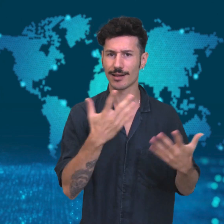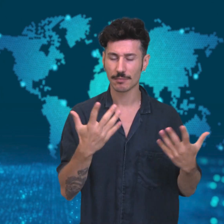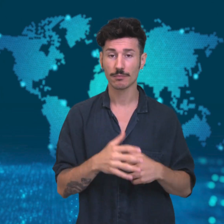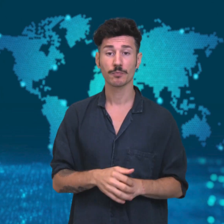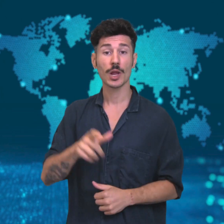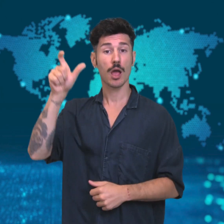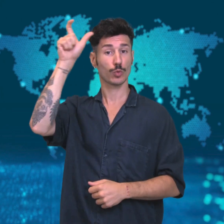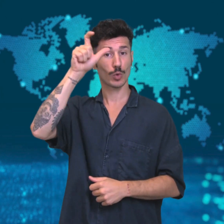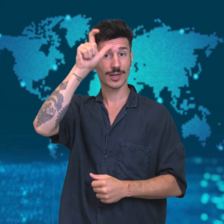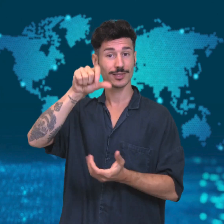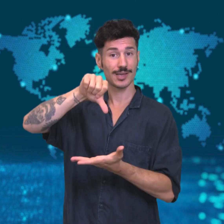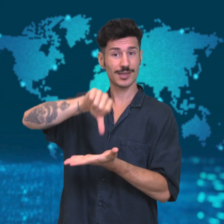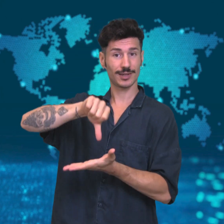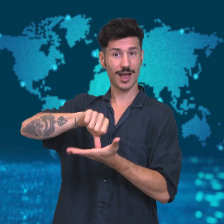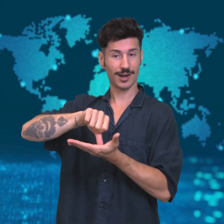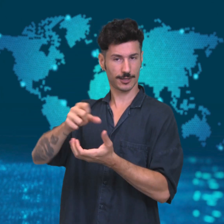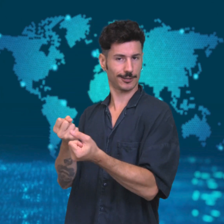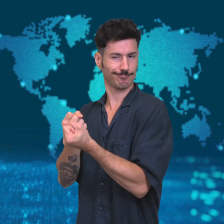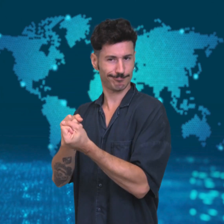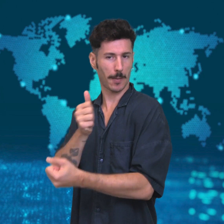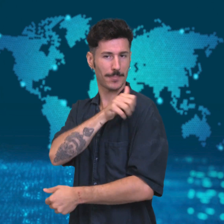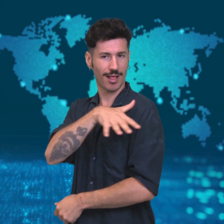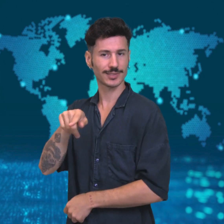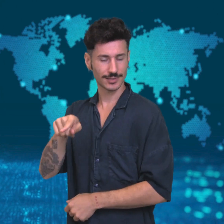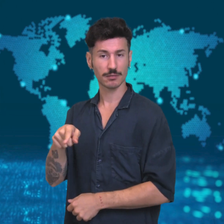saying it heavily favors Israel.